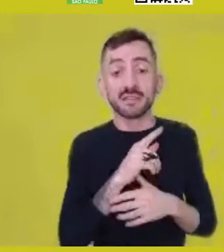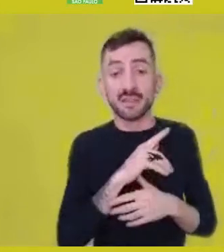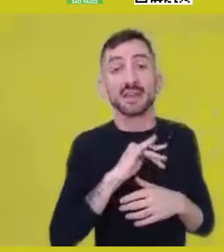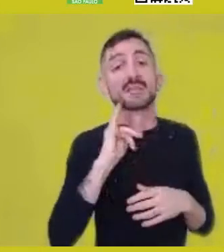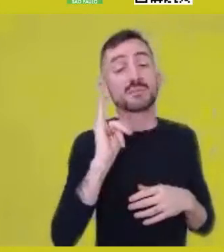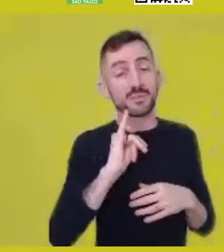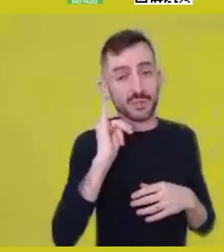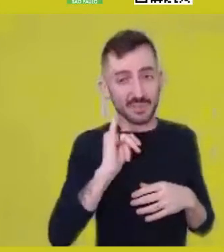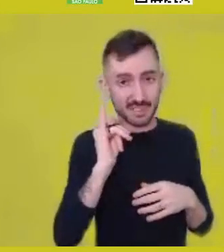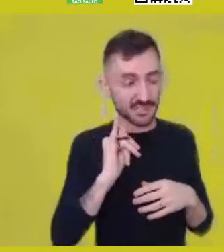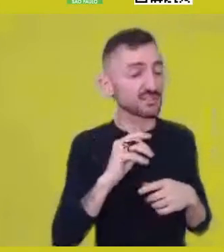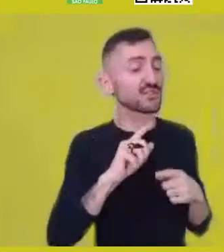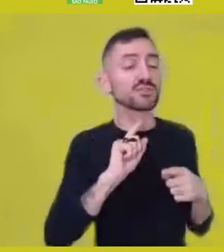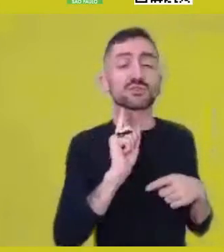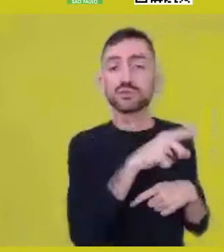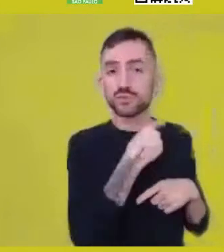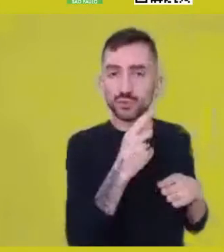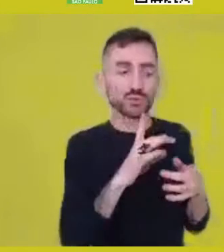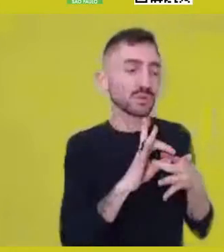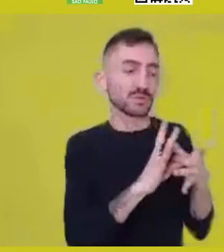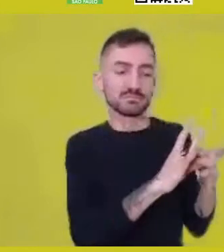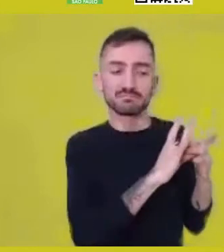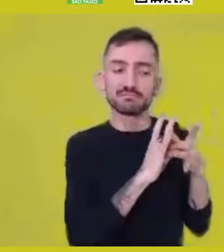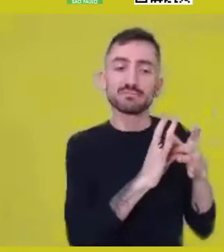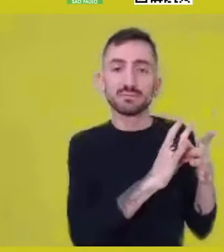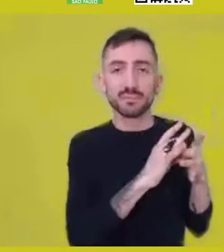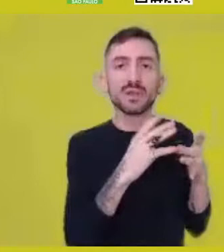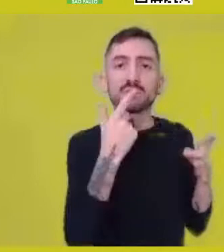so that the balance is restored.